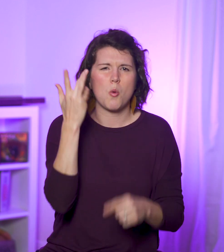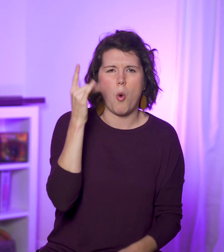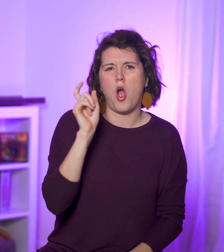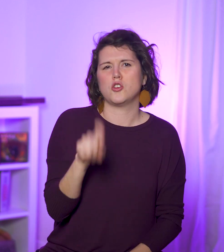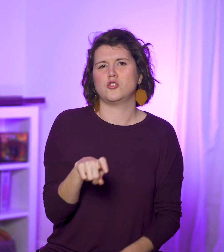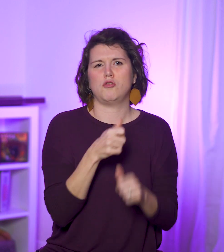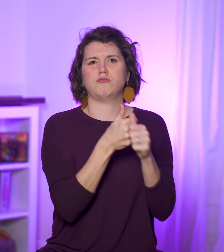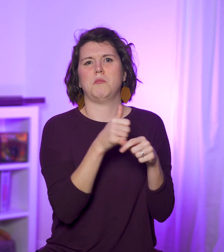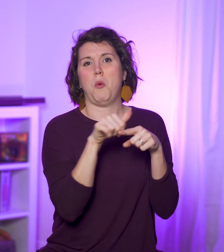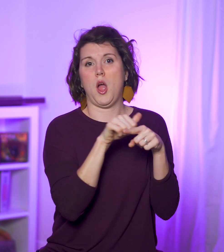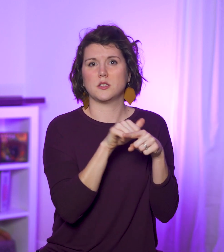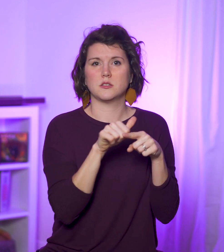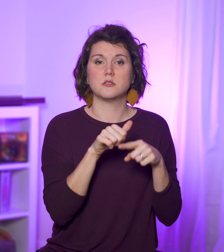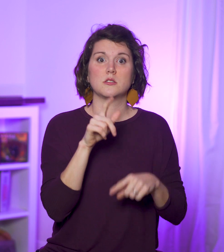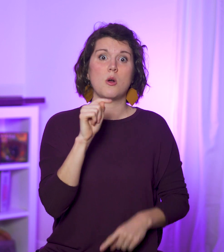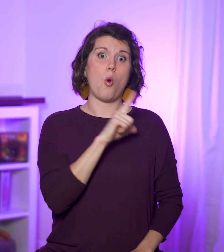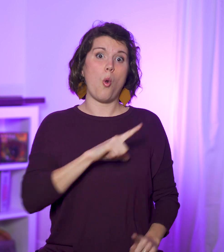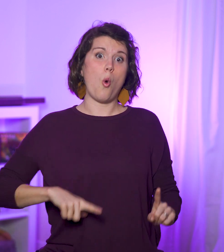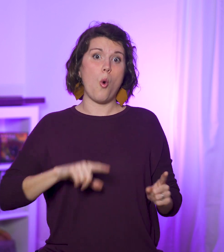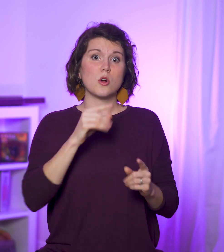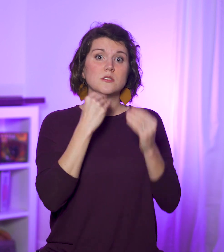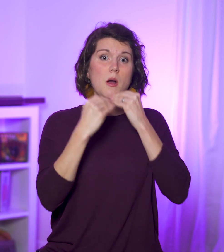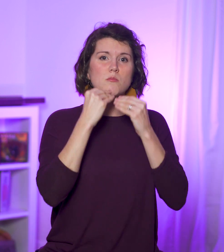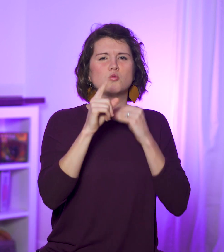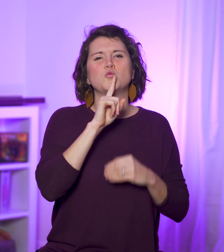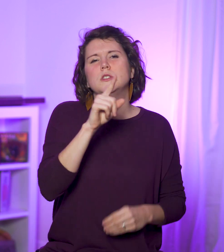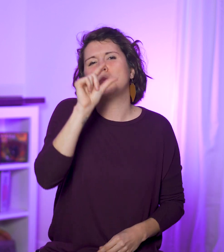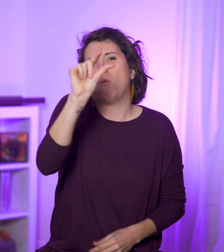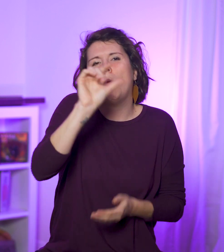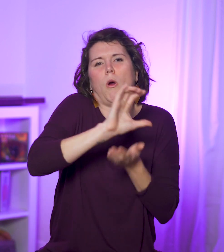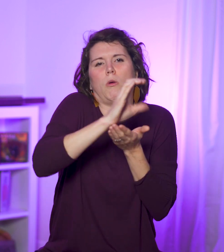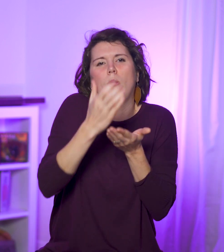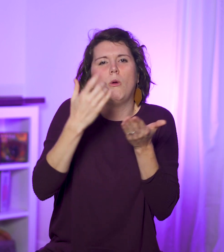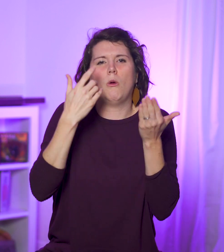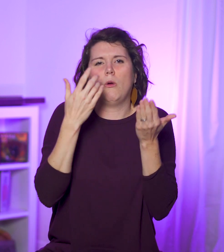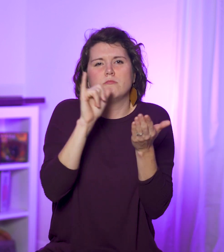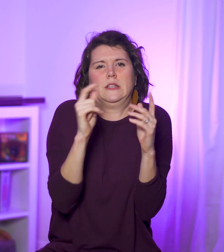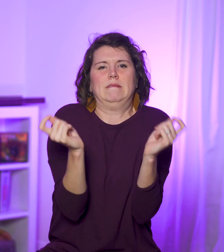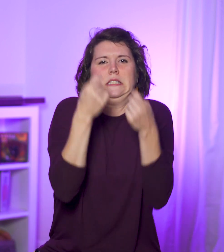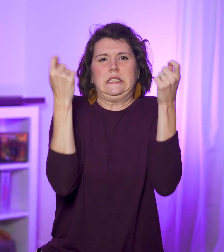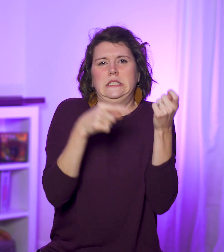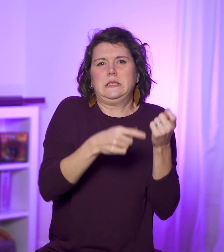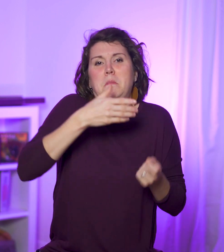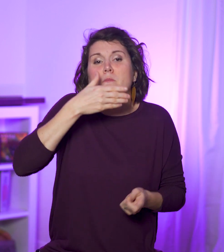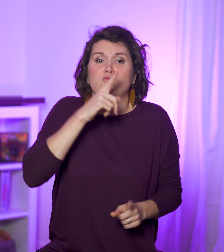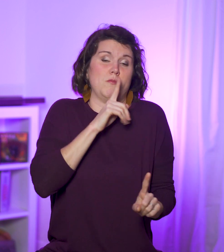and why this should be practiced. The Lord’s Supper may not taste like much,